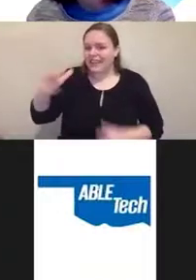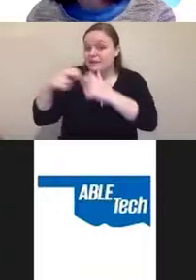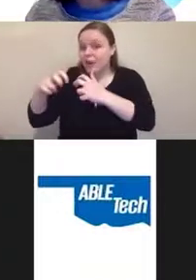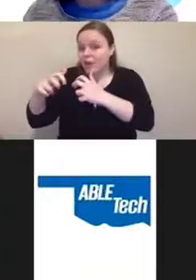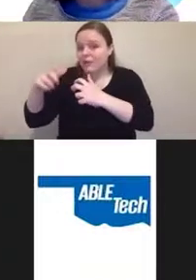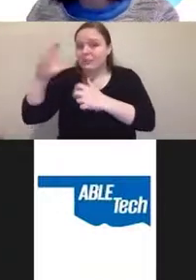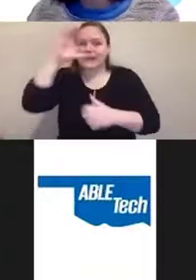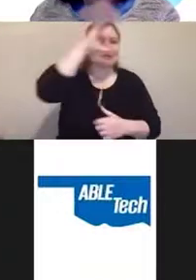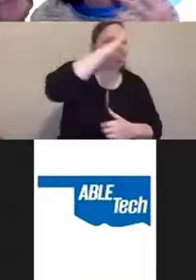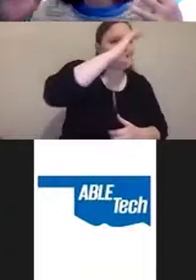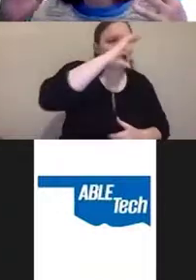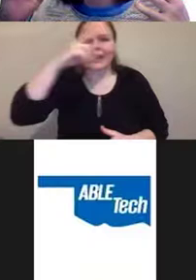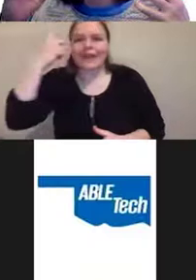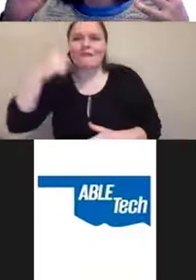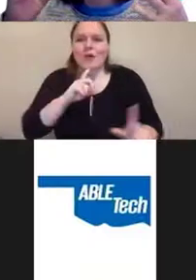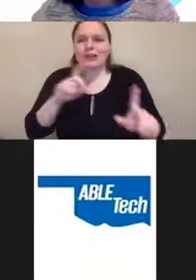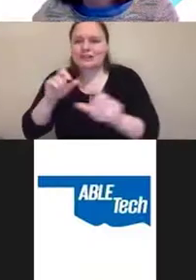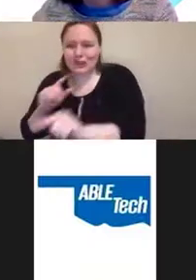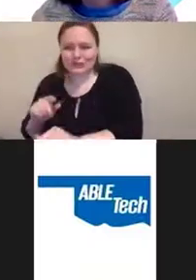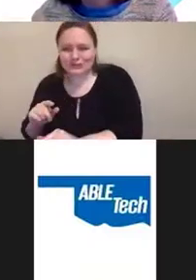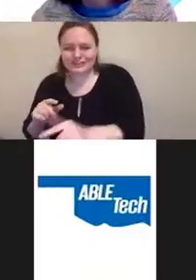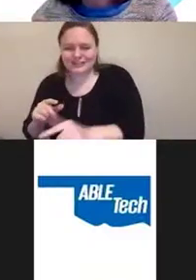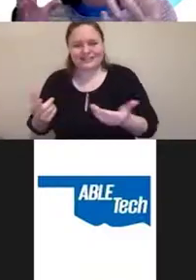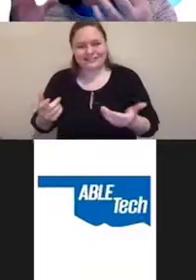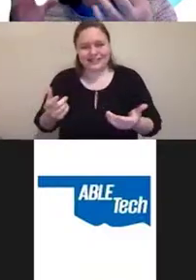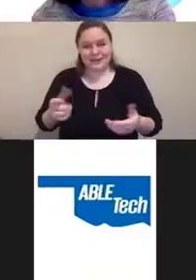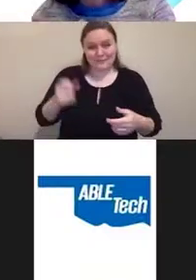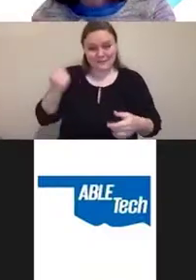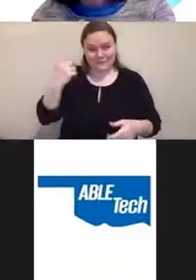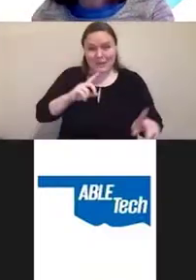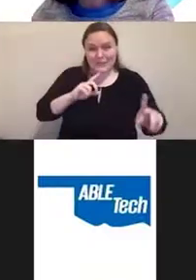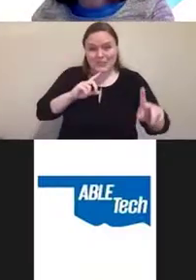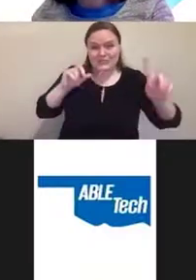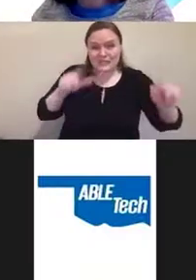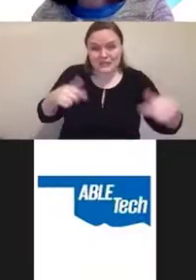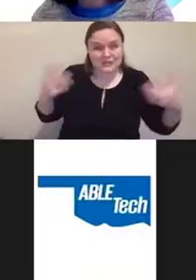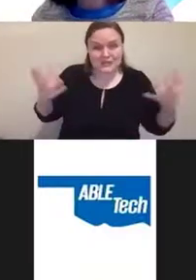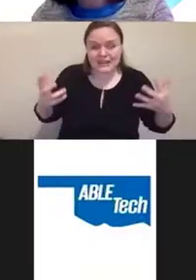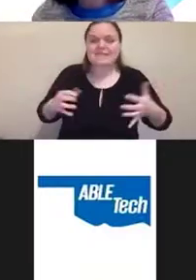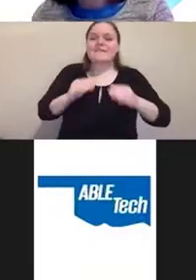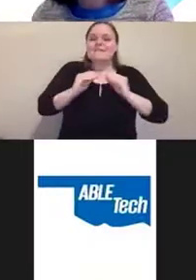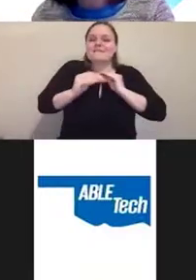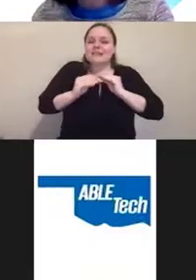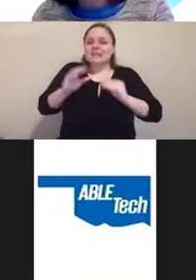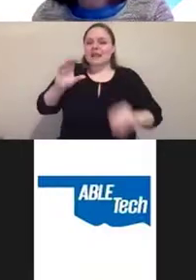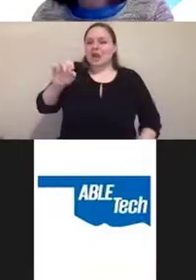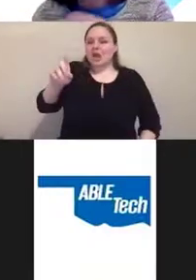And the solution is fixing the code, the inaccessible code itself.